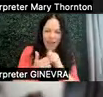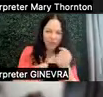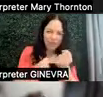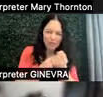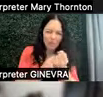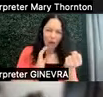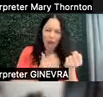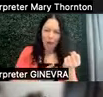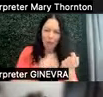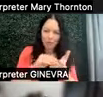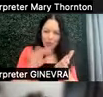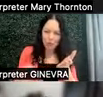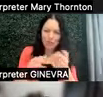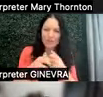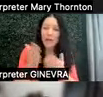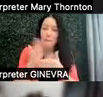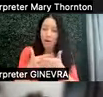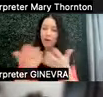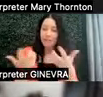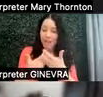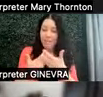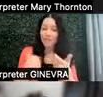part of it is the accommodations that we make.